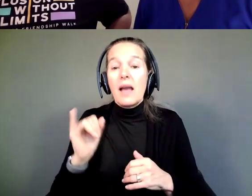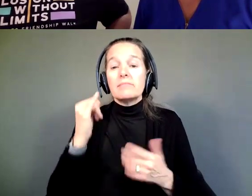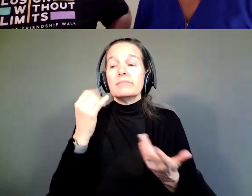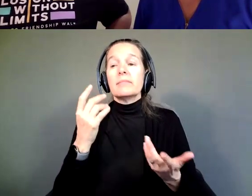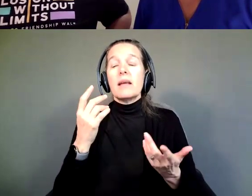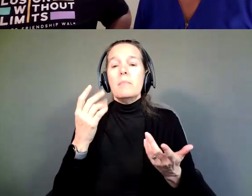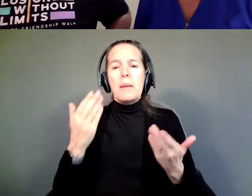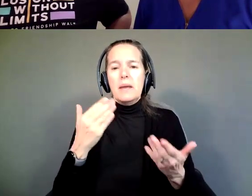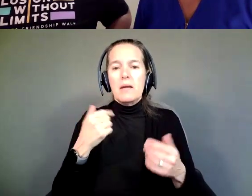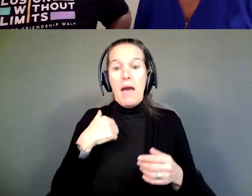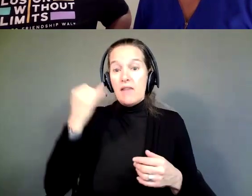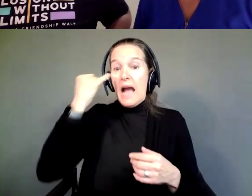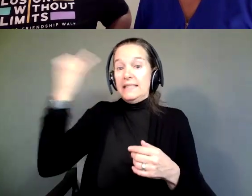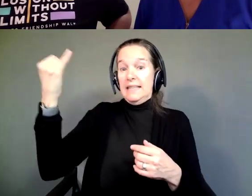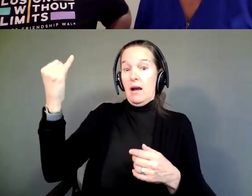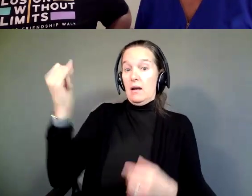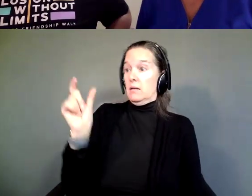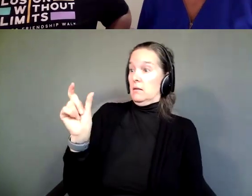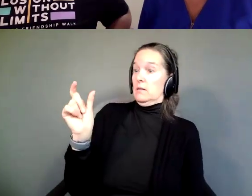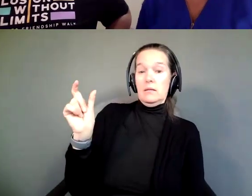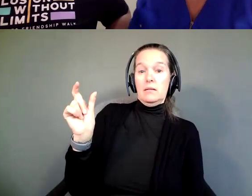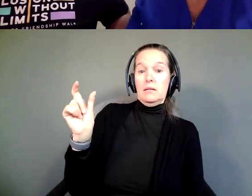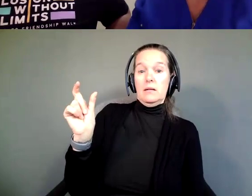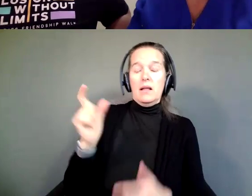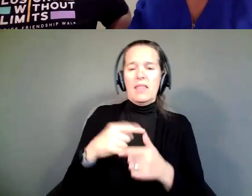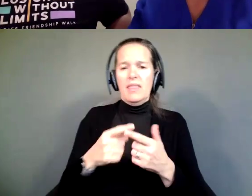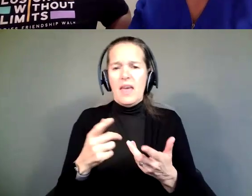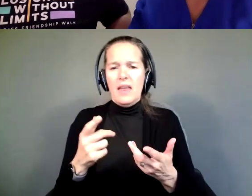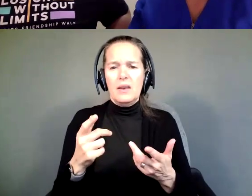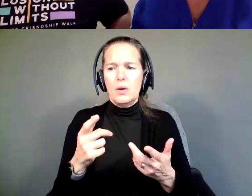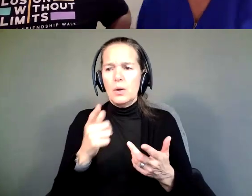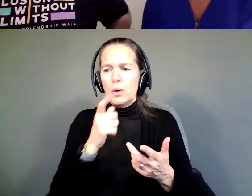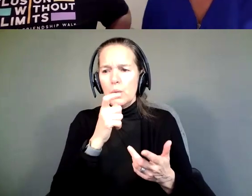Now, who would you two, or who would you four suggest are maybe the top three people to